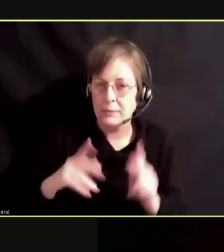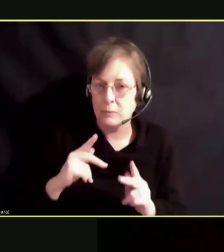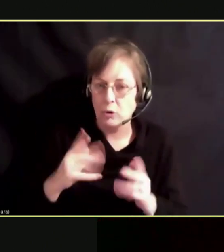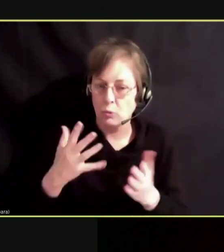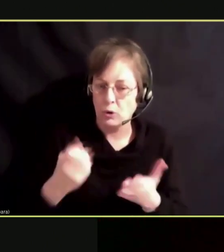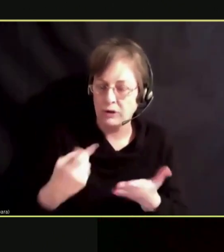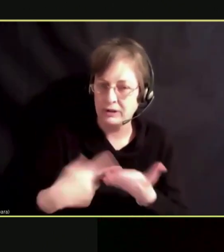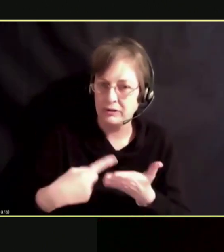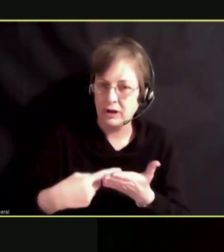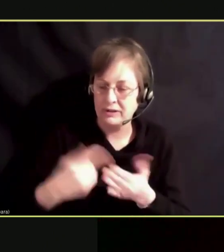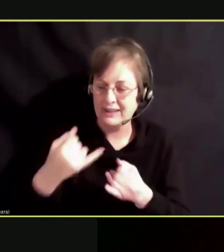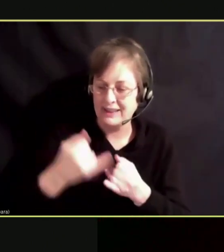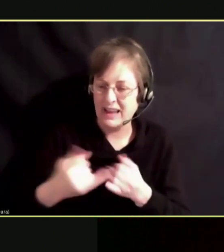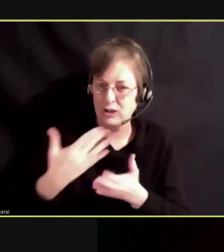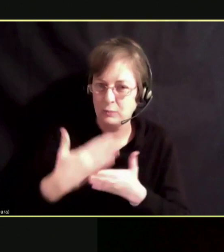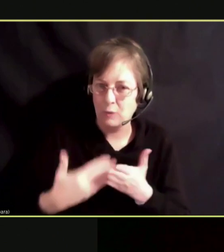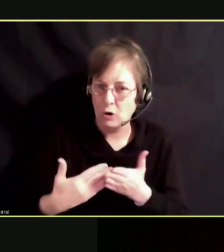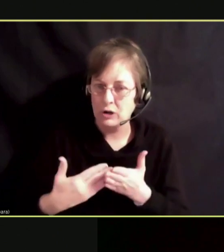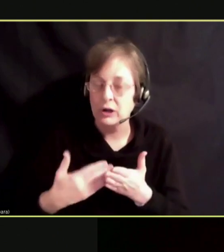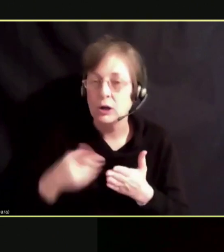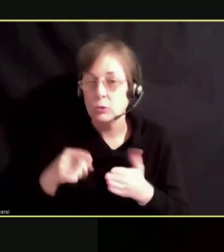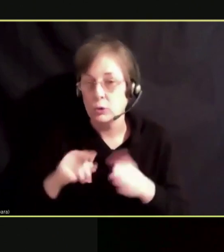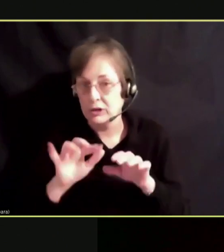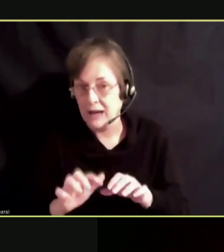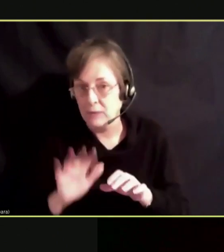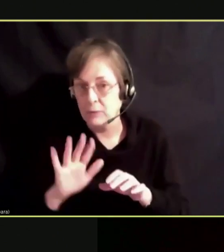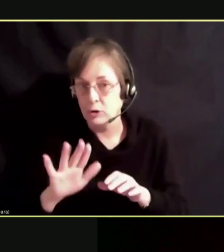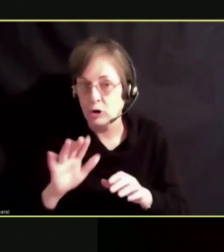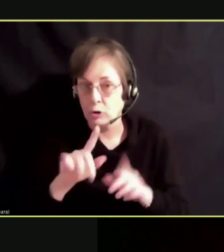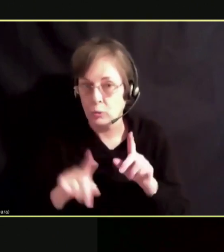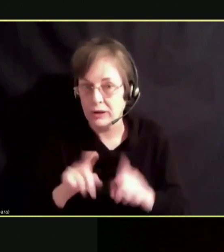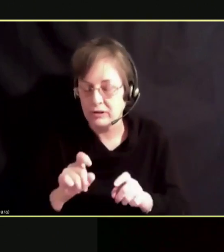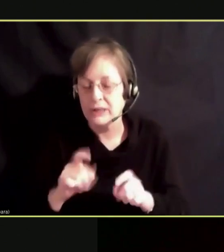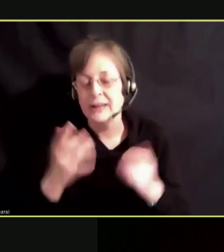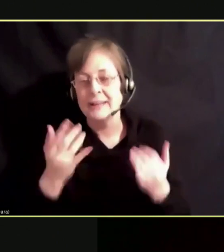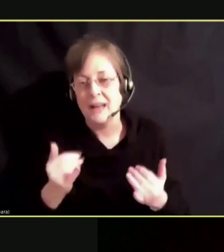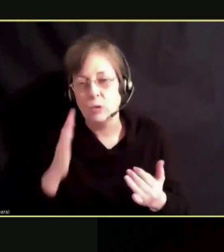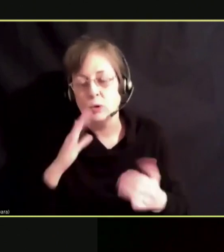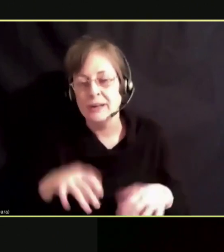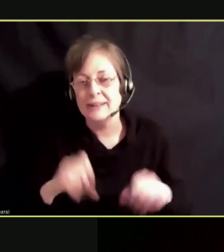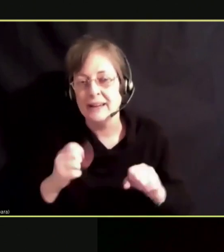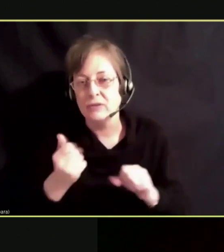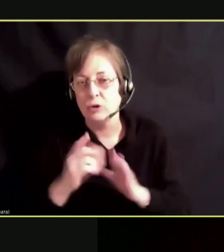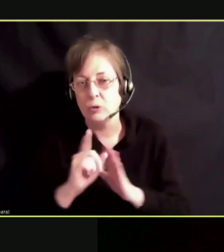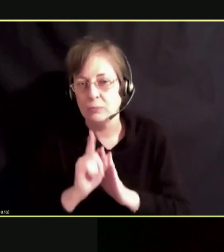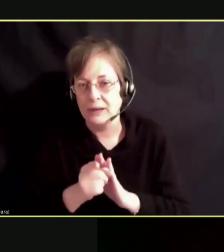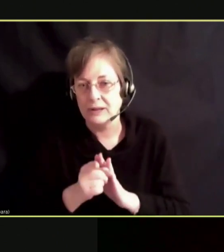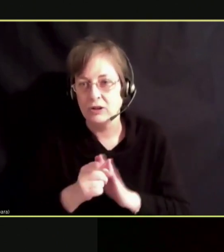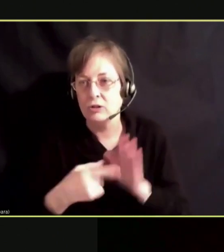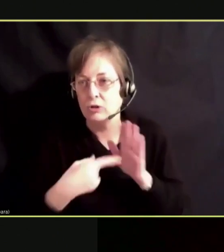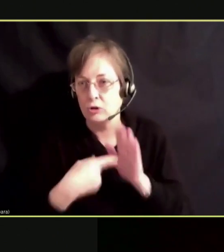WAS YOUR WRITING YOUR QUESTIONS, WE WILL TAKE A COUPLE OF MINUTES TO SHARE VIDEOS FROM OUR